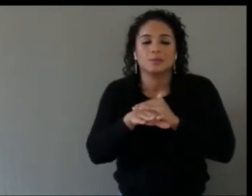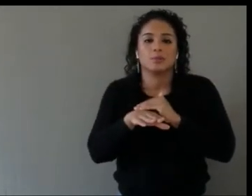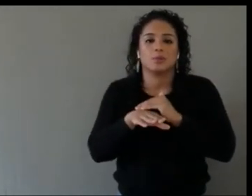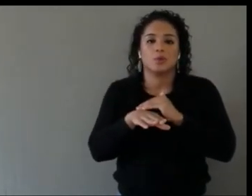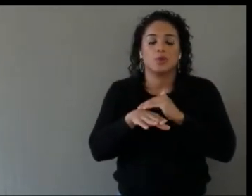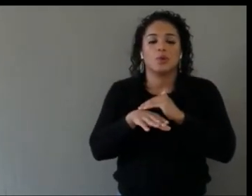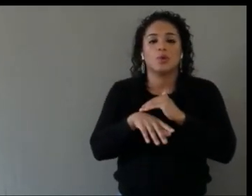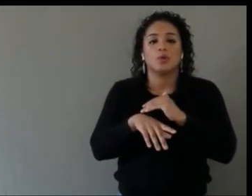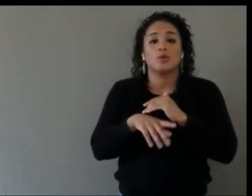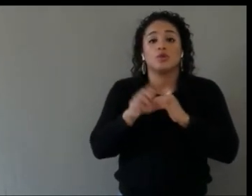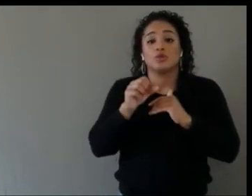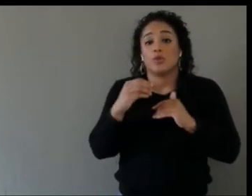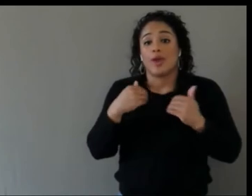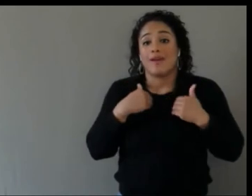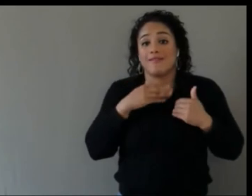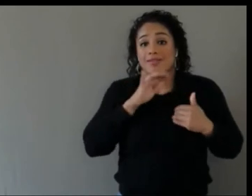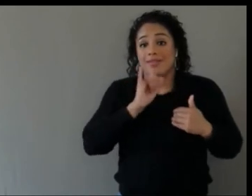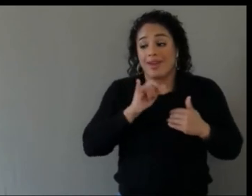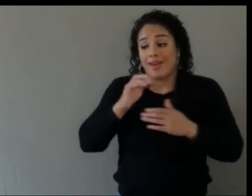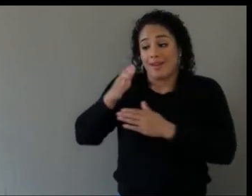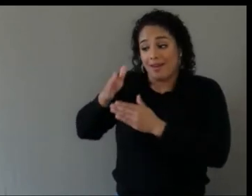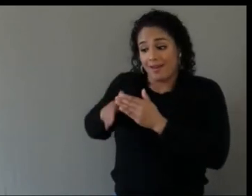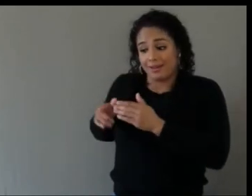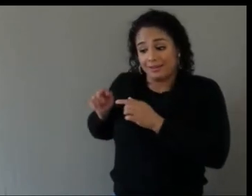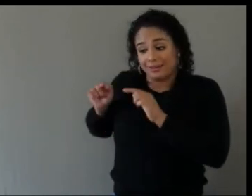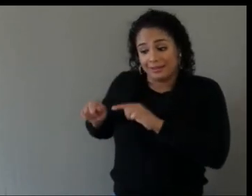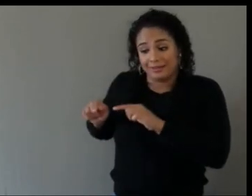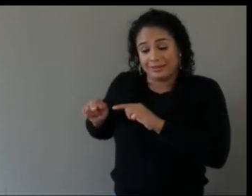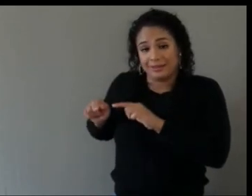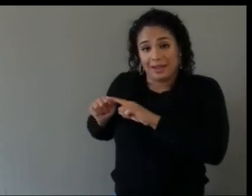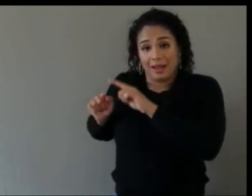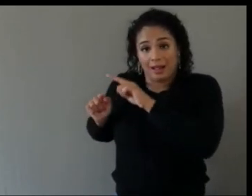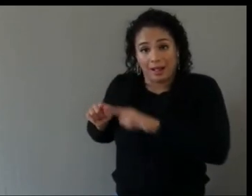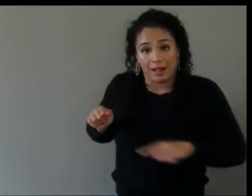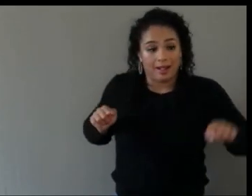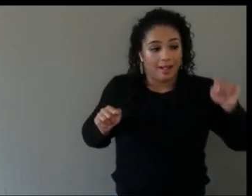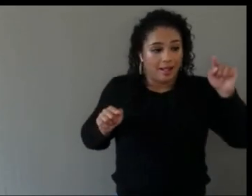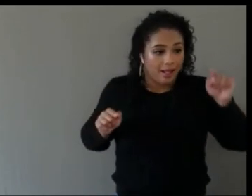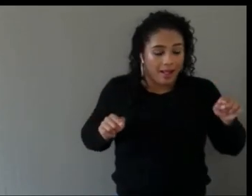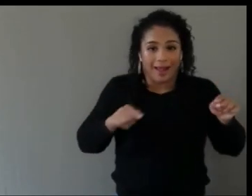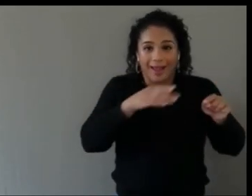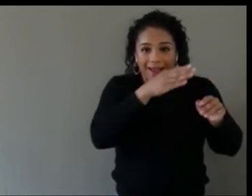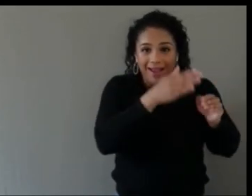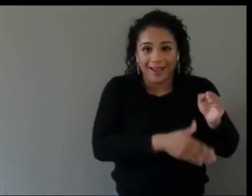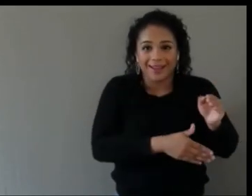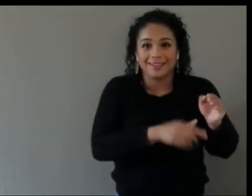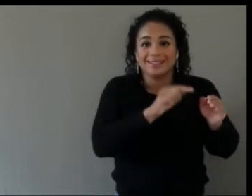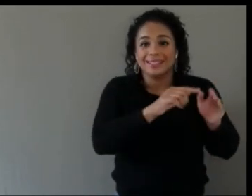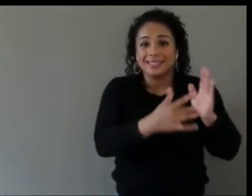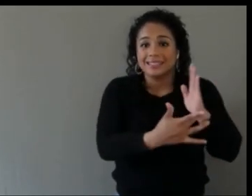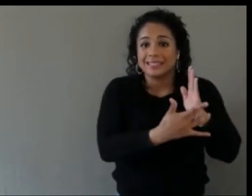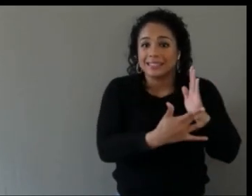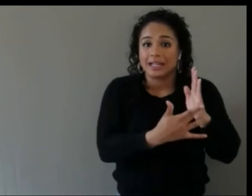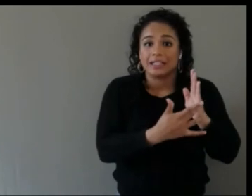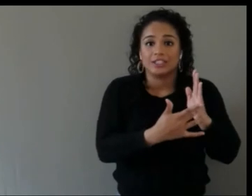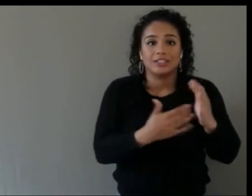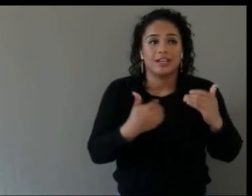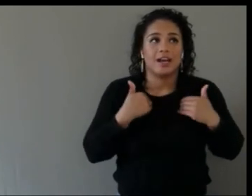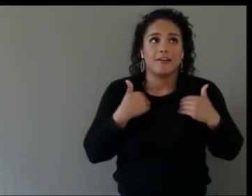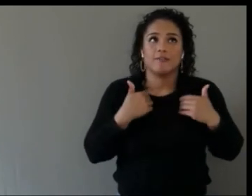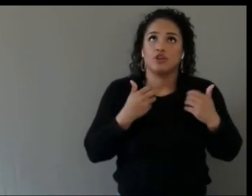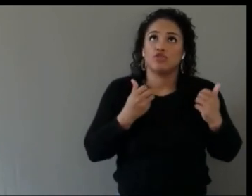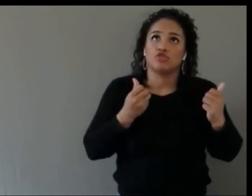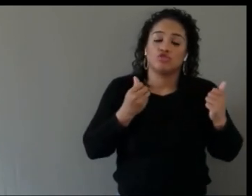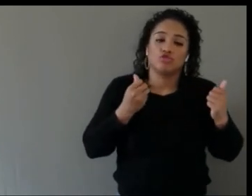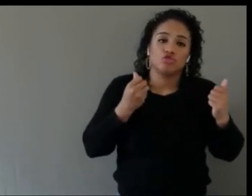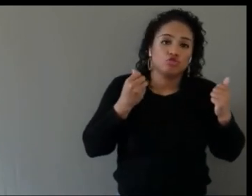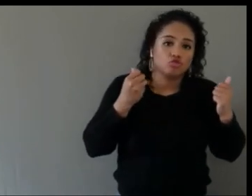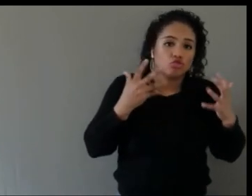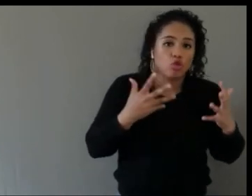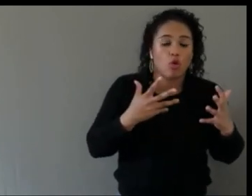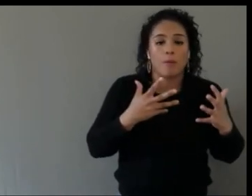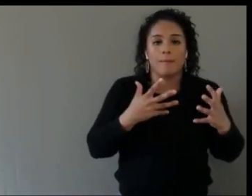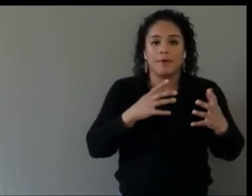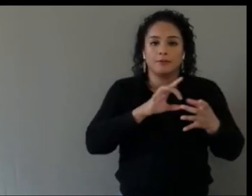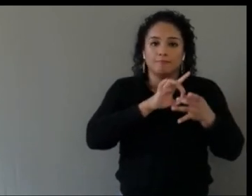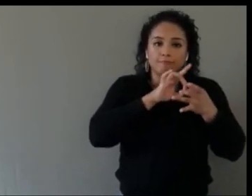There's also on the other end, this technology has so much biometric fidelity, as I would call it, where you can gather